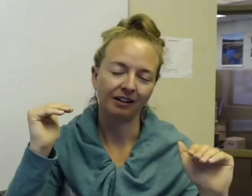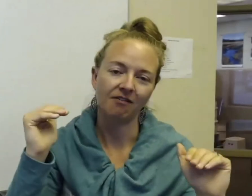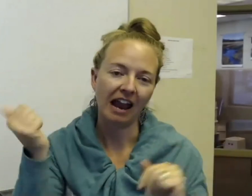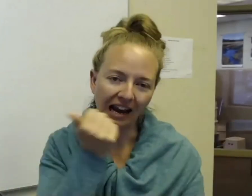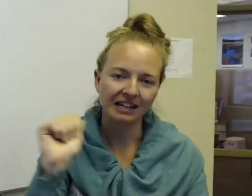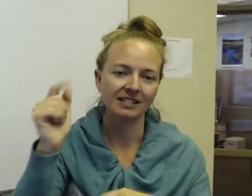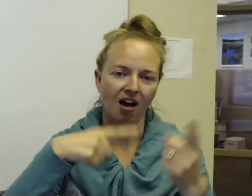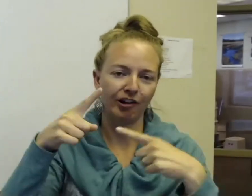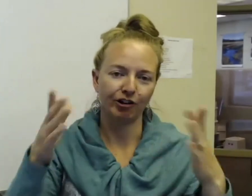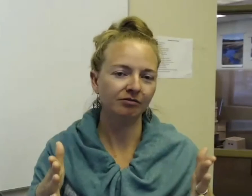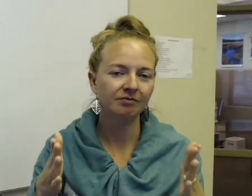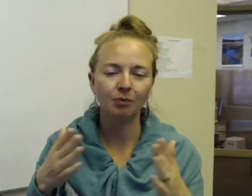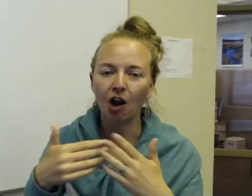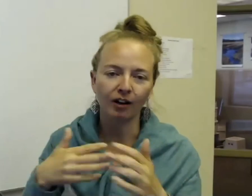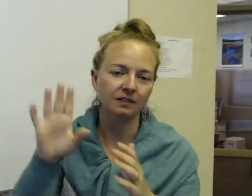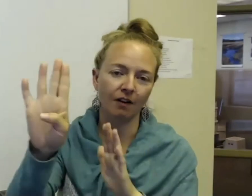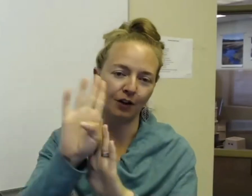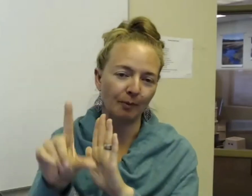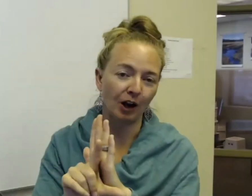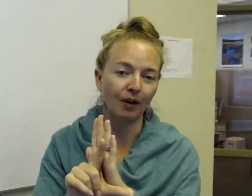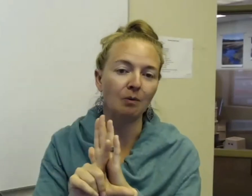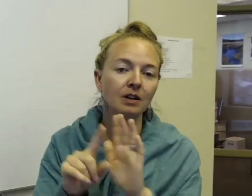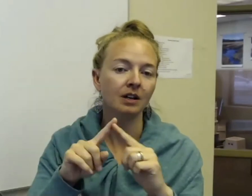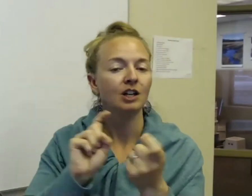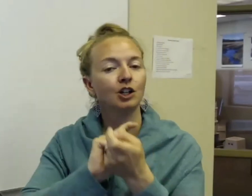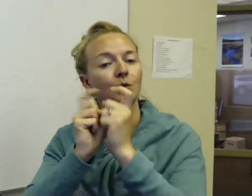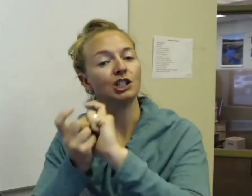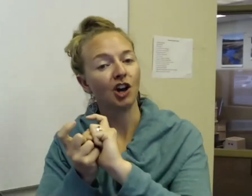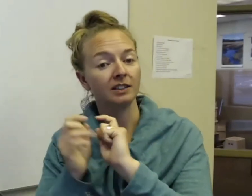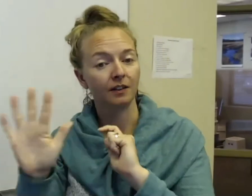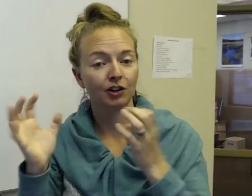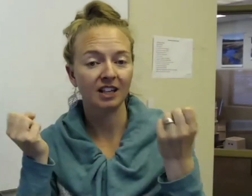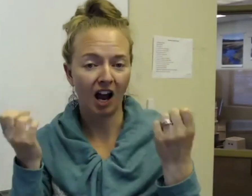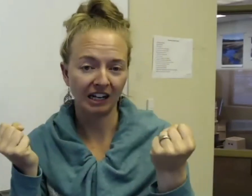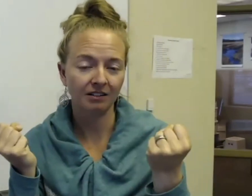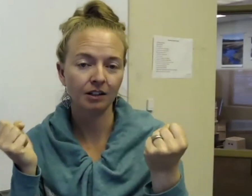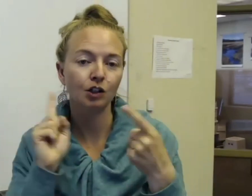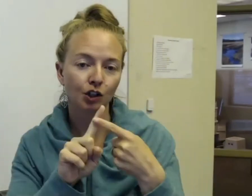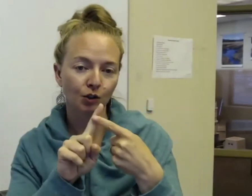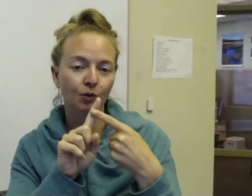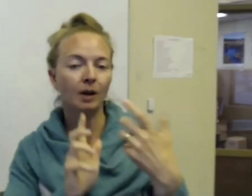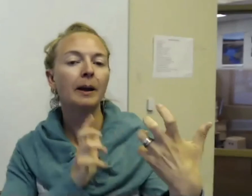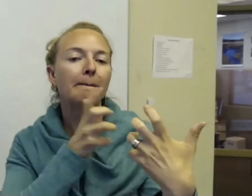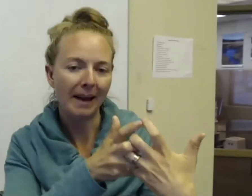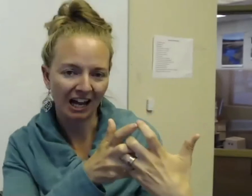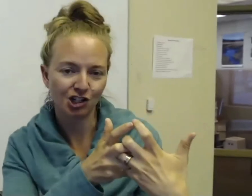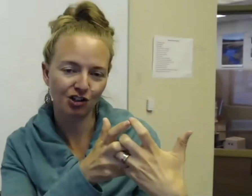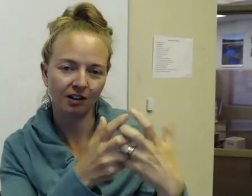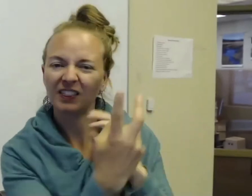of any signer, regardless of their background, to adjust their signing to match, like the